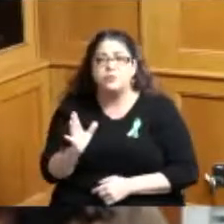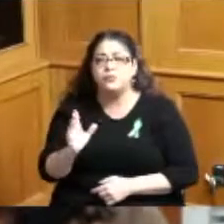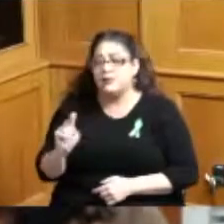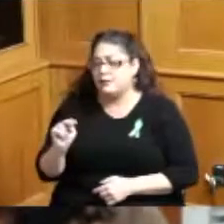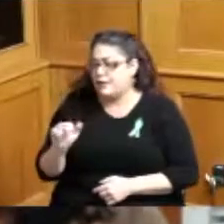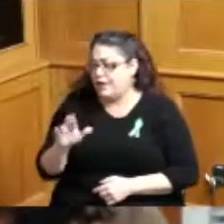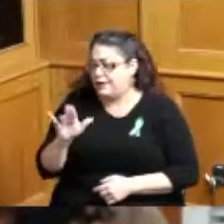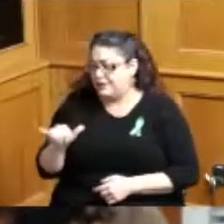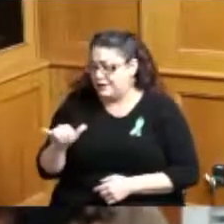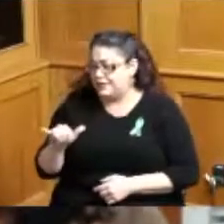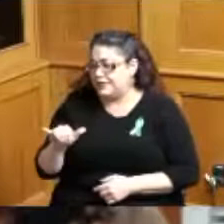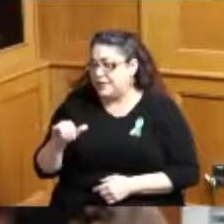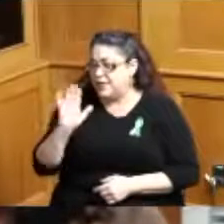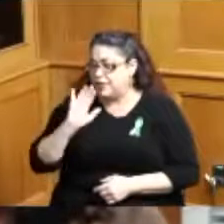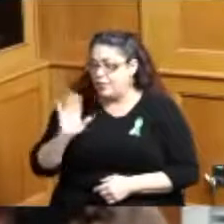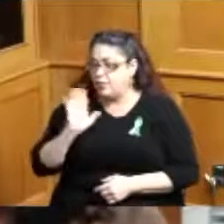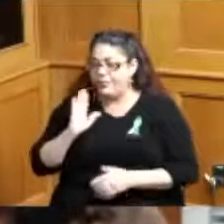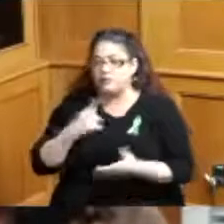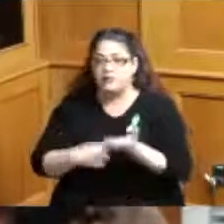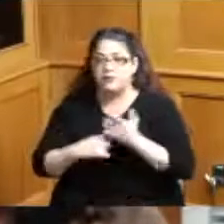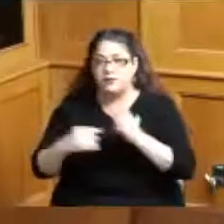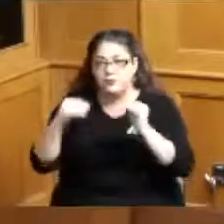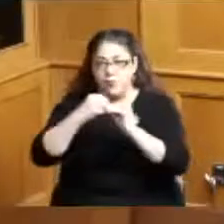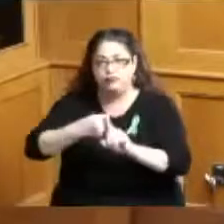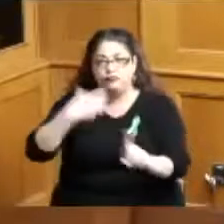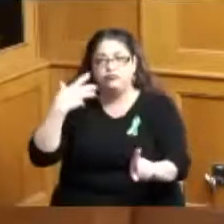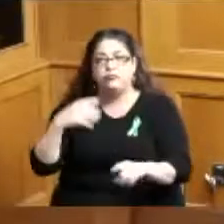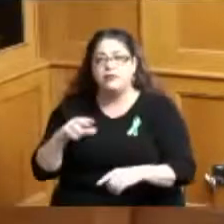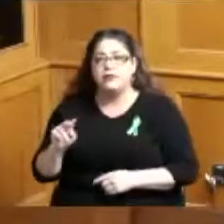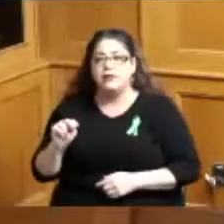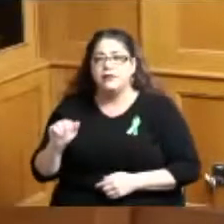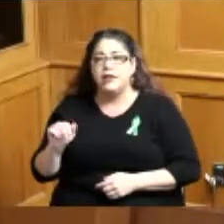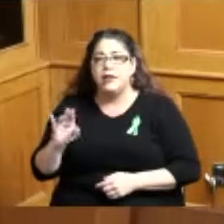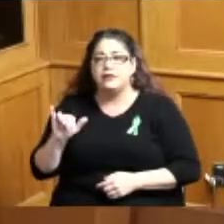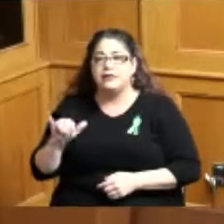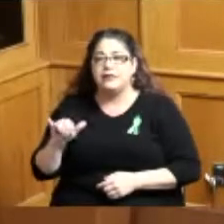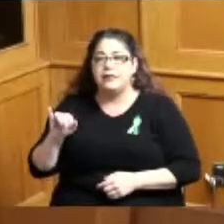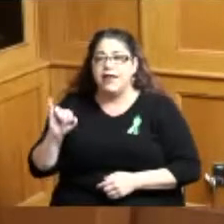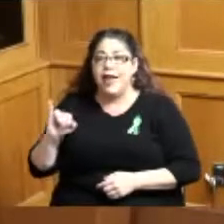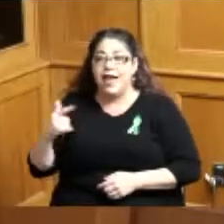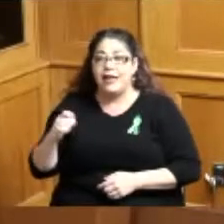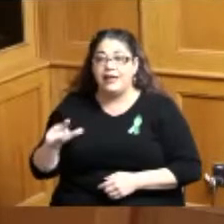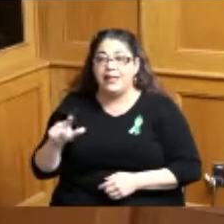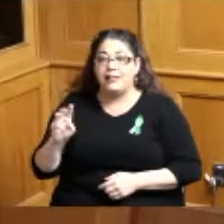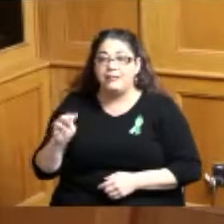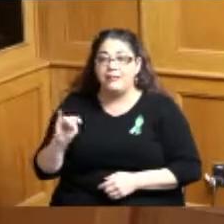you very much for your support thank you so much Nancy Miller yeah hi Commissioners thank you for